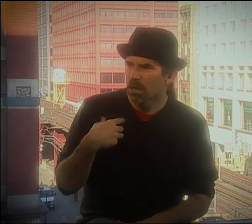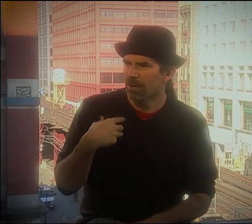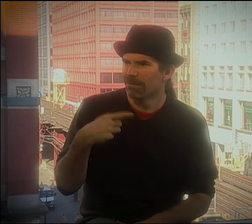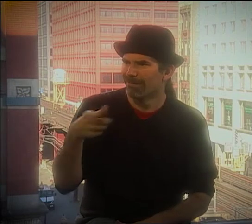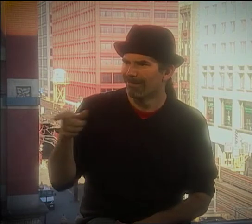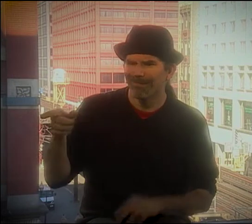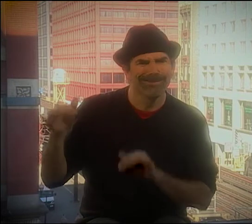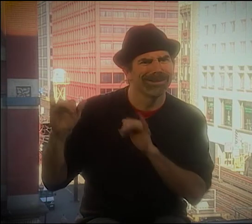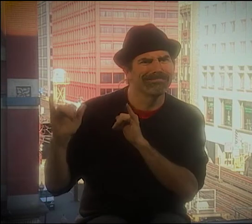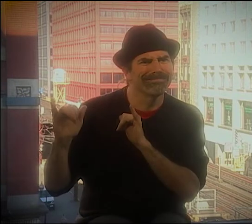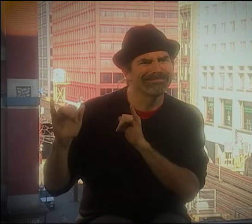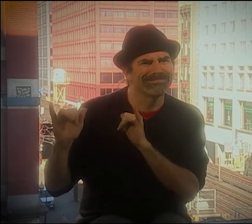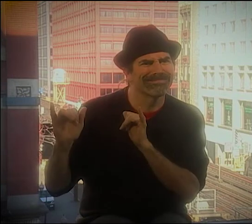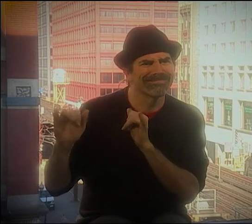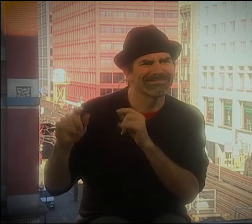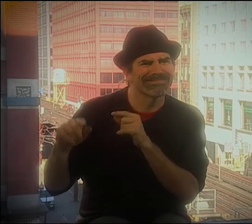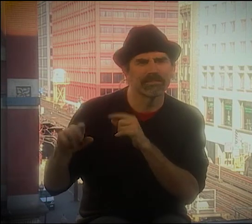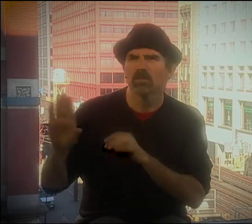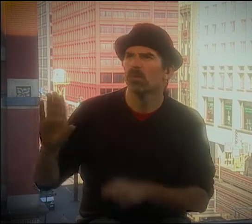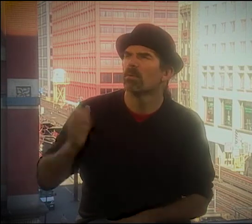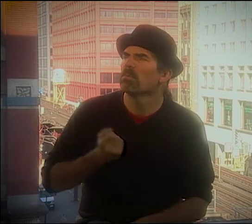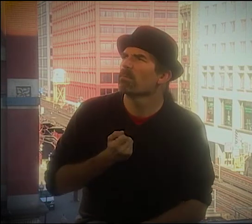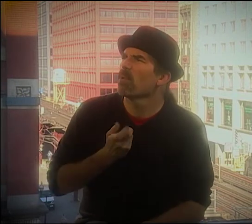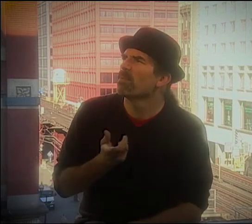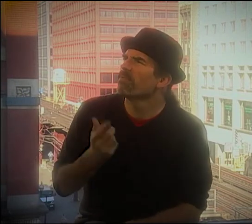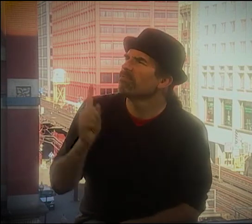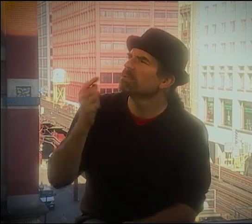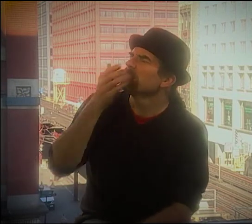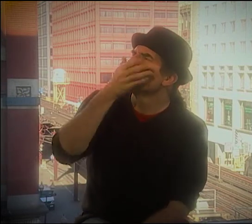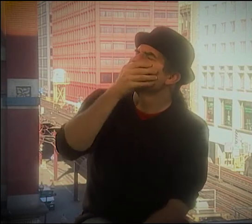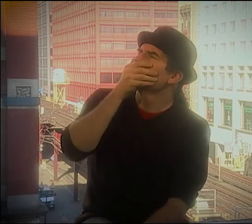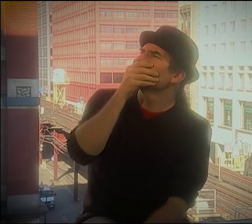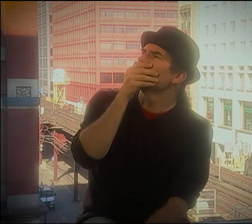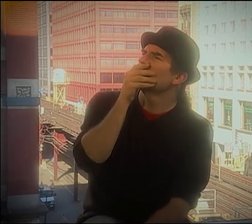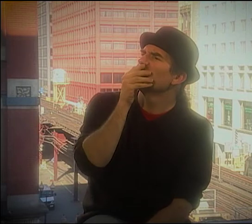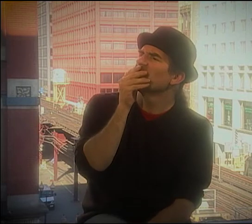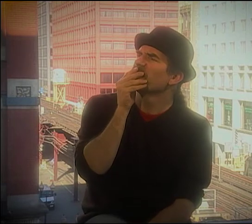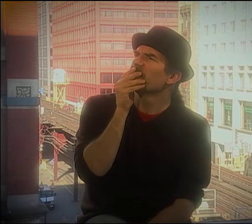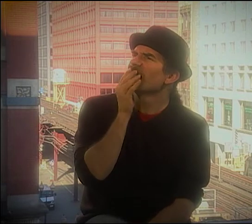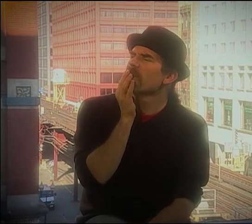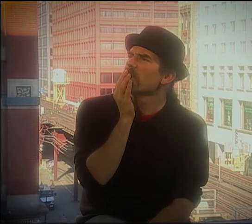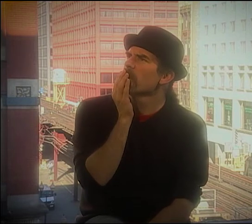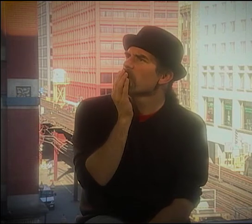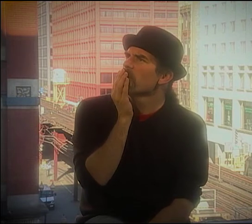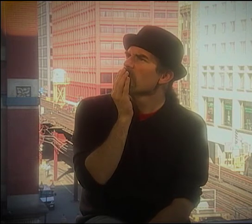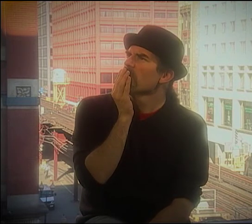TO FINISH HER DEGREE. SO WHEN SHE CAME BACK, I FOUND OUT WE HAD A LOT IN COMMON.